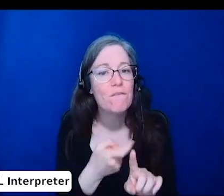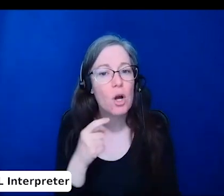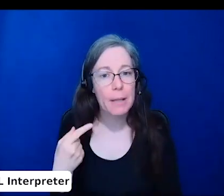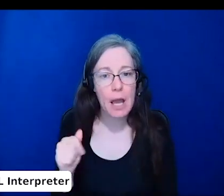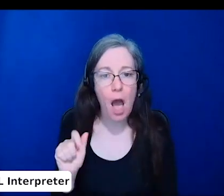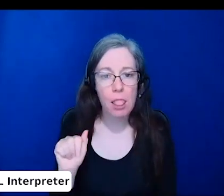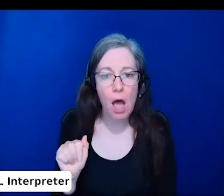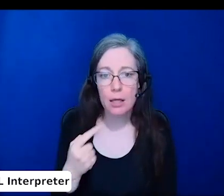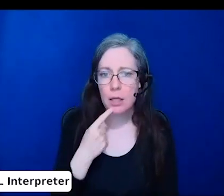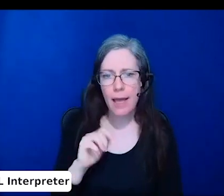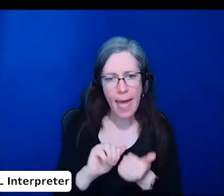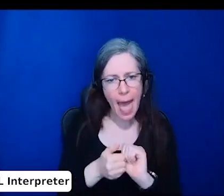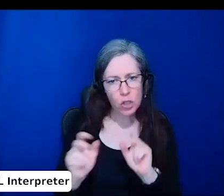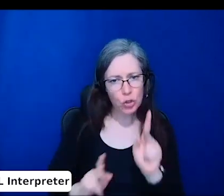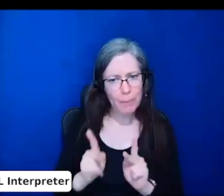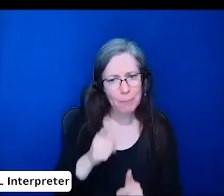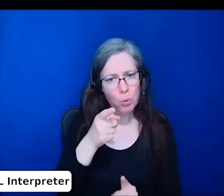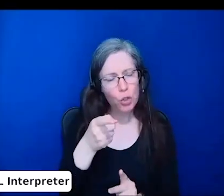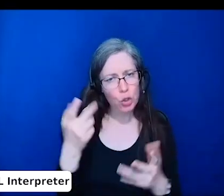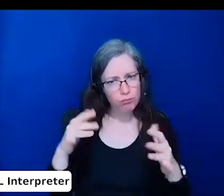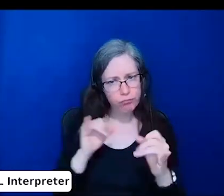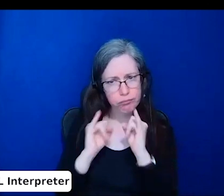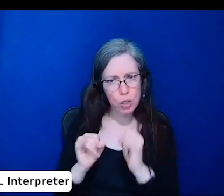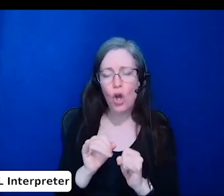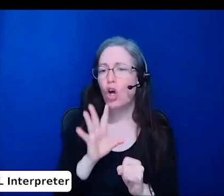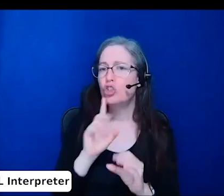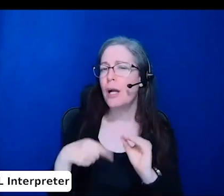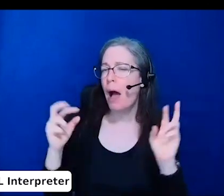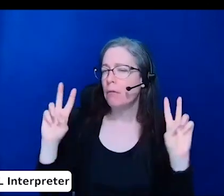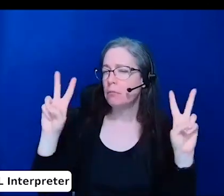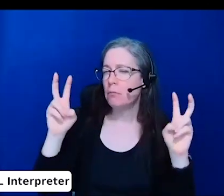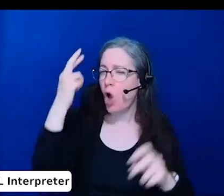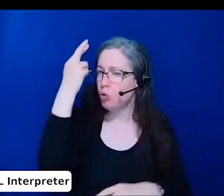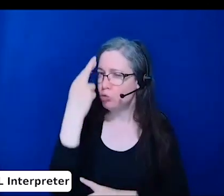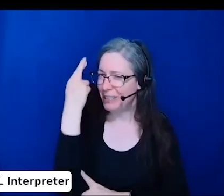talk about 'reasonable' in accommodation and who defines what is reasonable?"